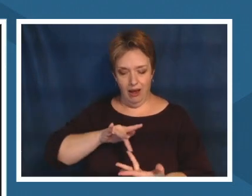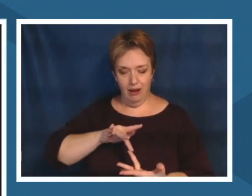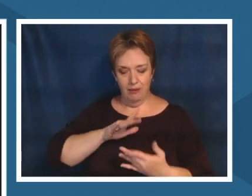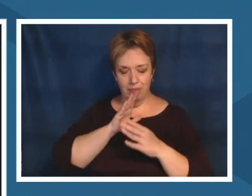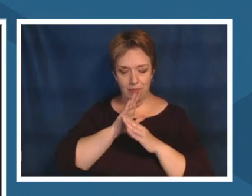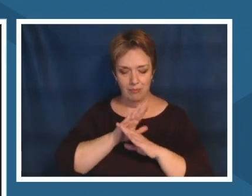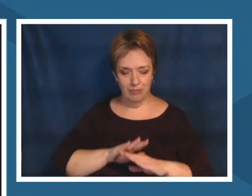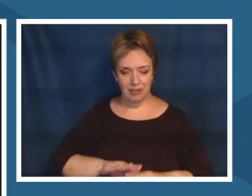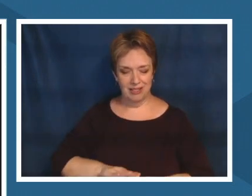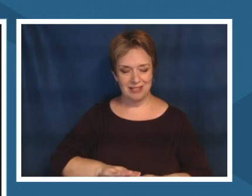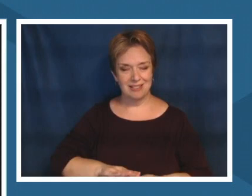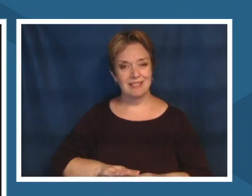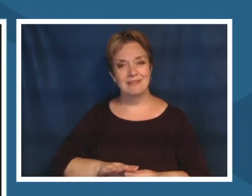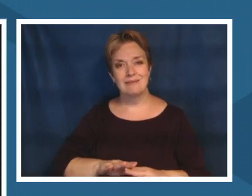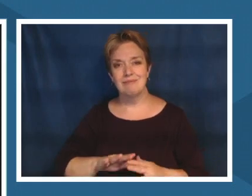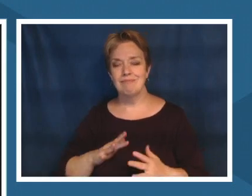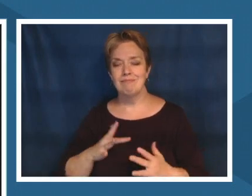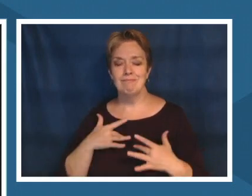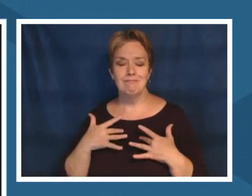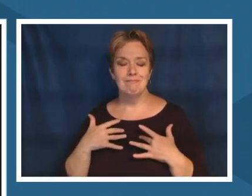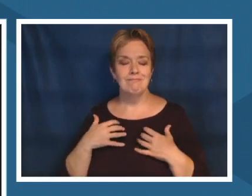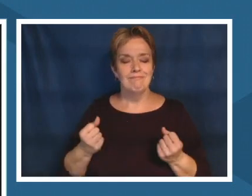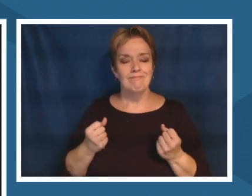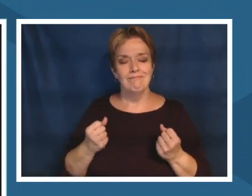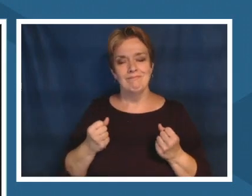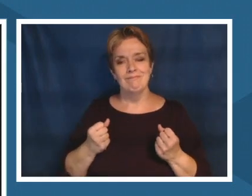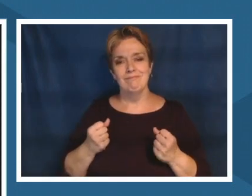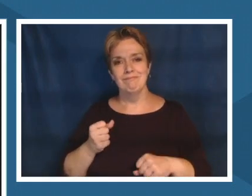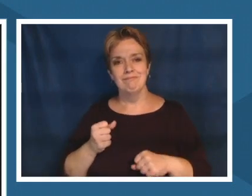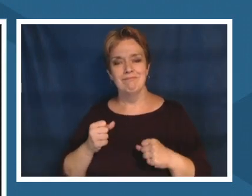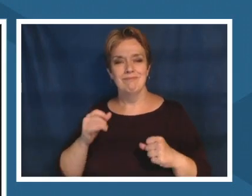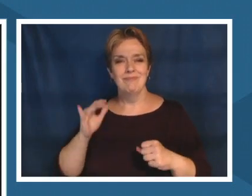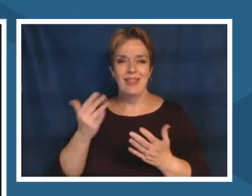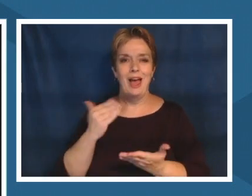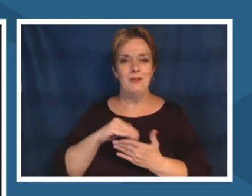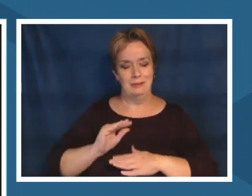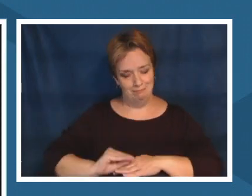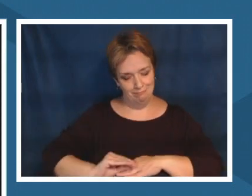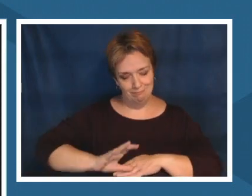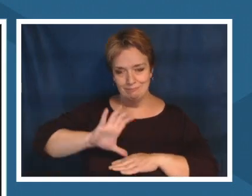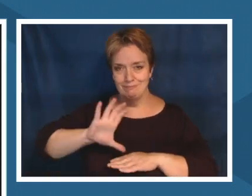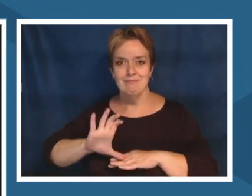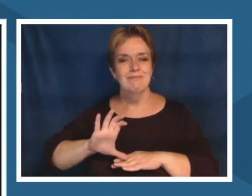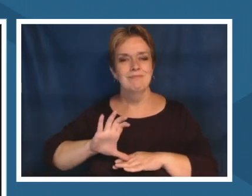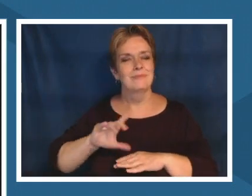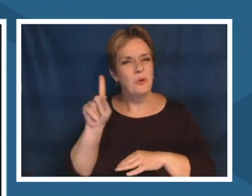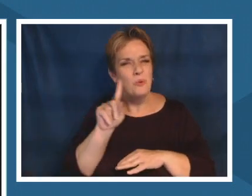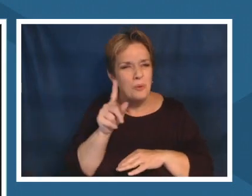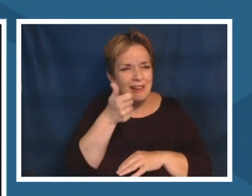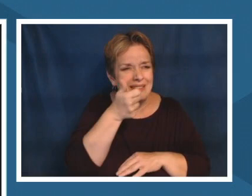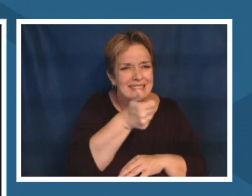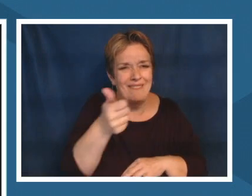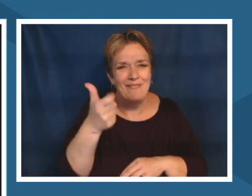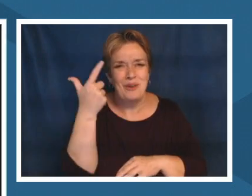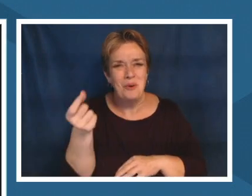to to fill your bucket so to speak so where do you go